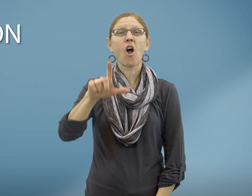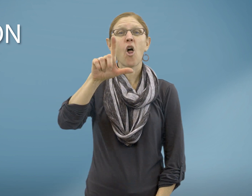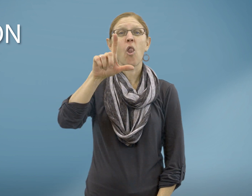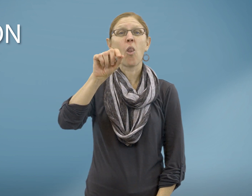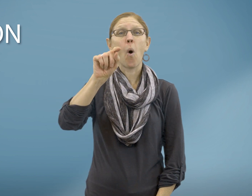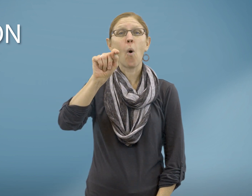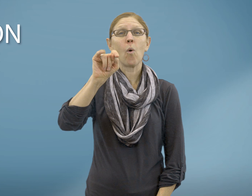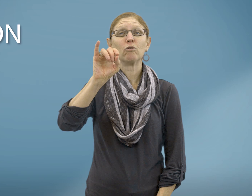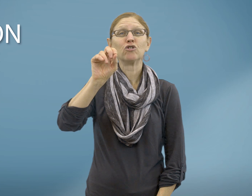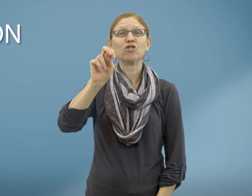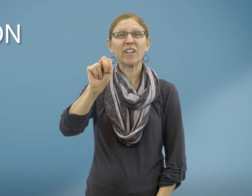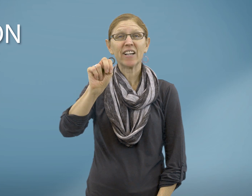Lotion